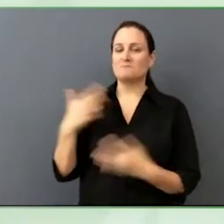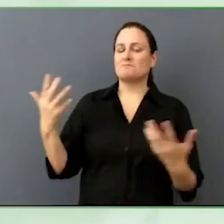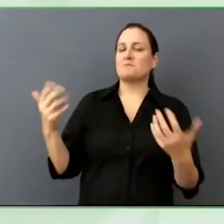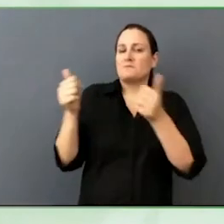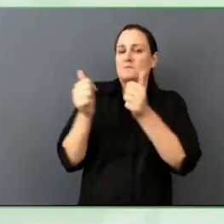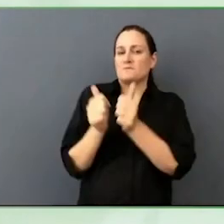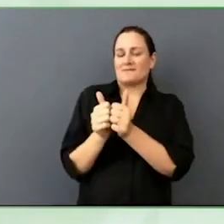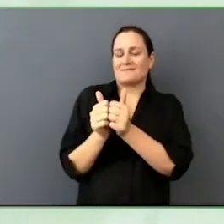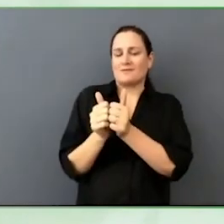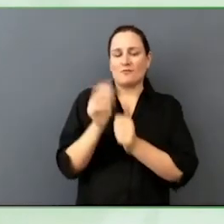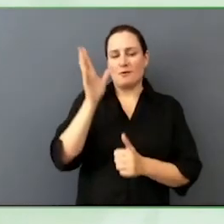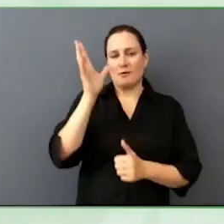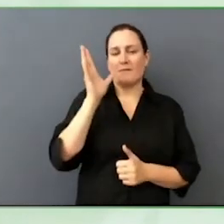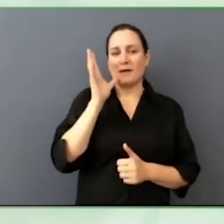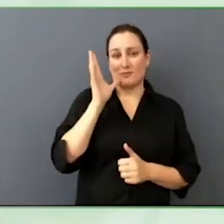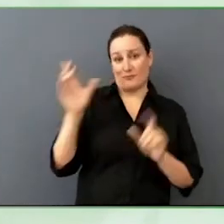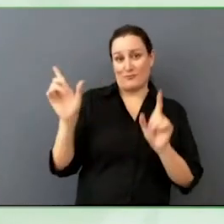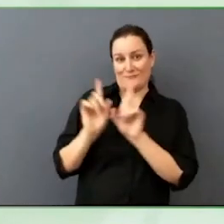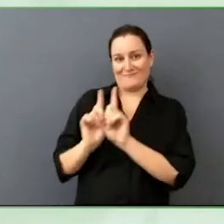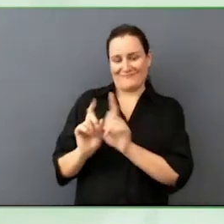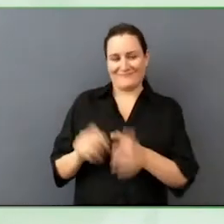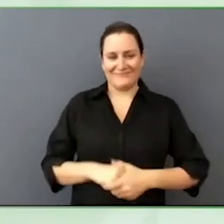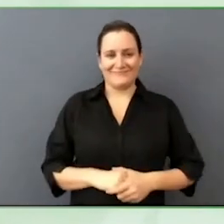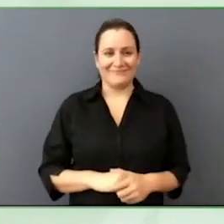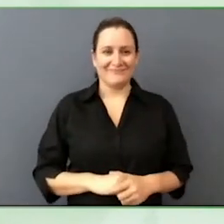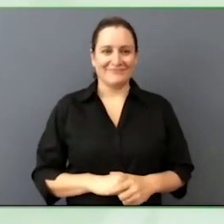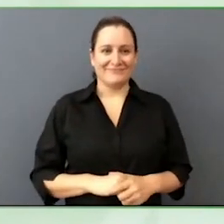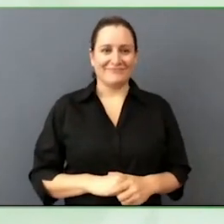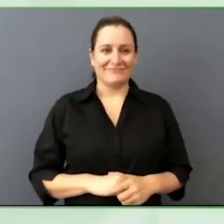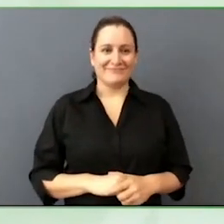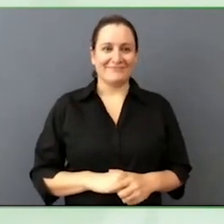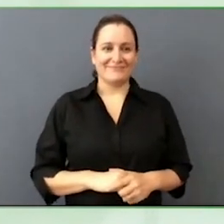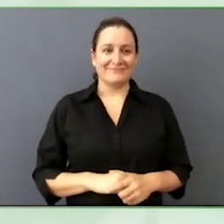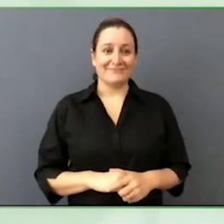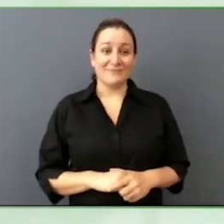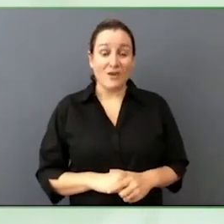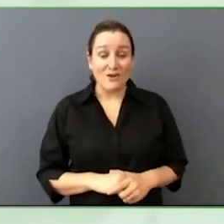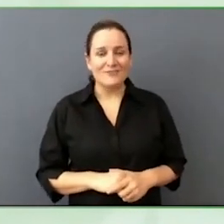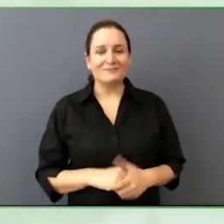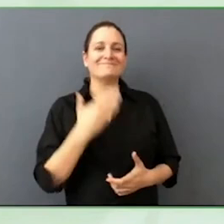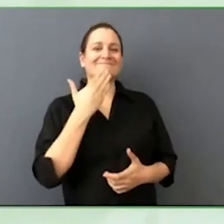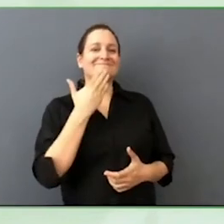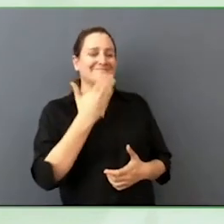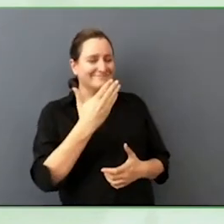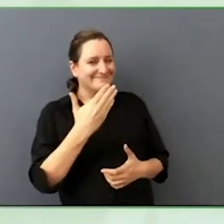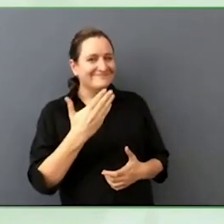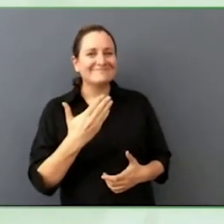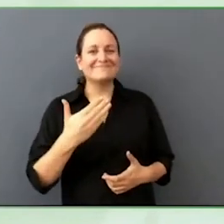Thank you so much, Deborah, my name is Mary Fernandez, obviously. She/her pronouns.